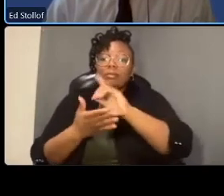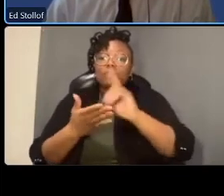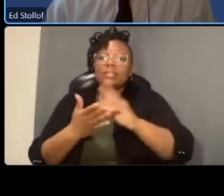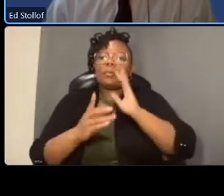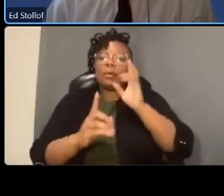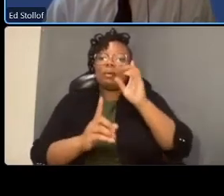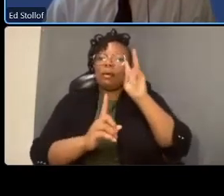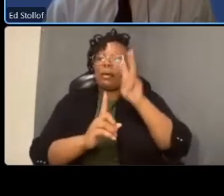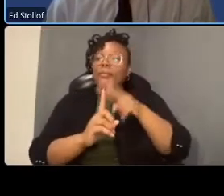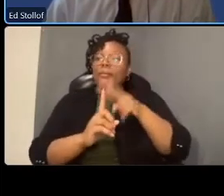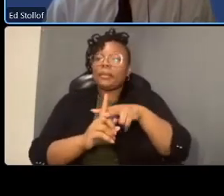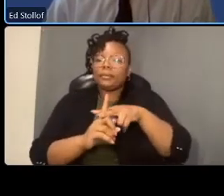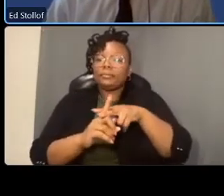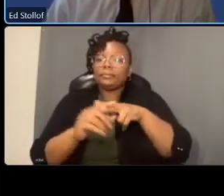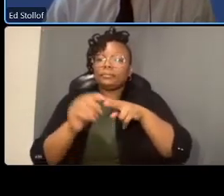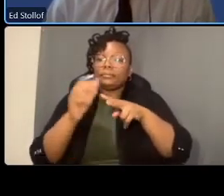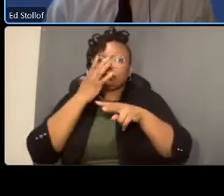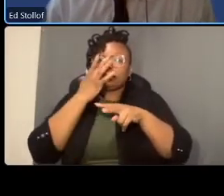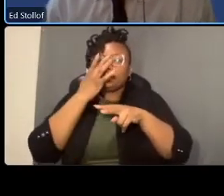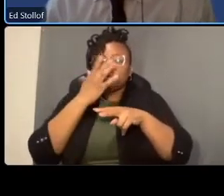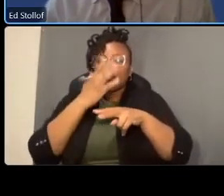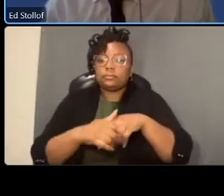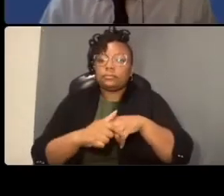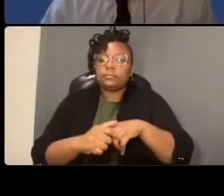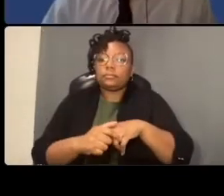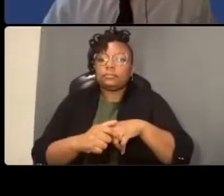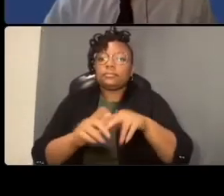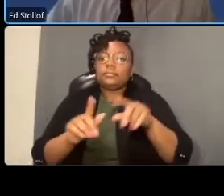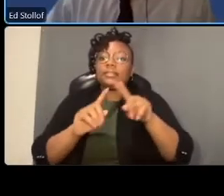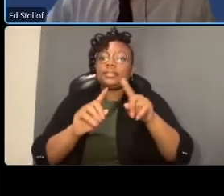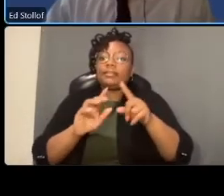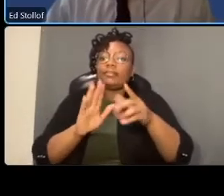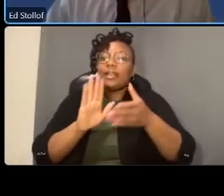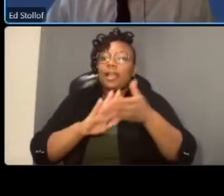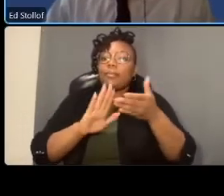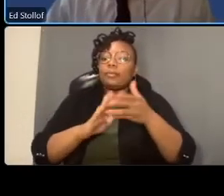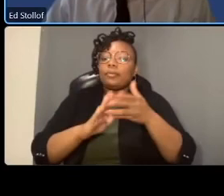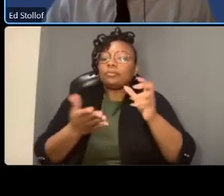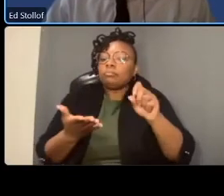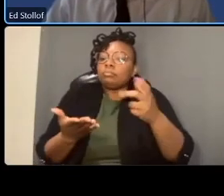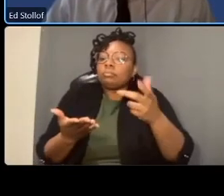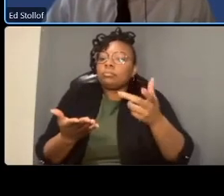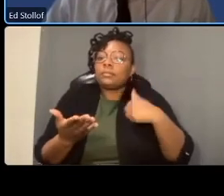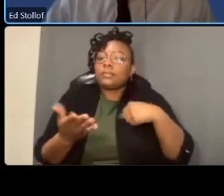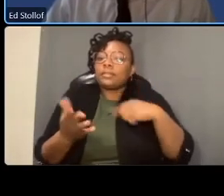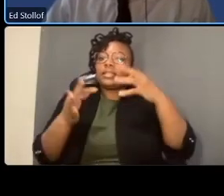signals as we complete the the new design um the first question was with regard to